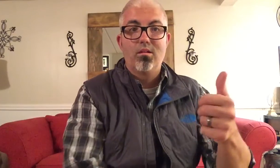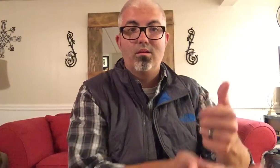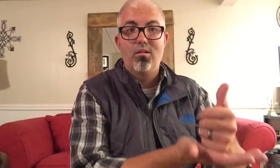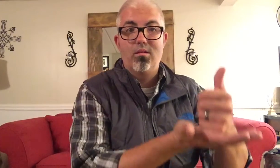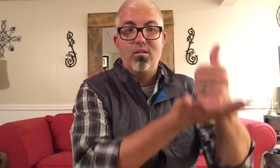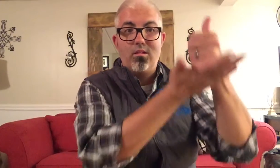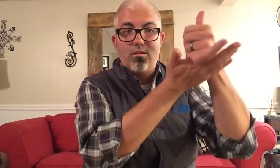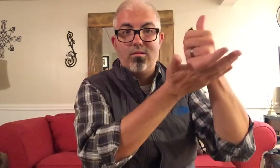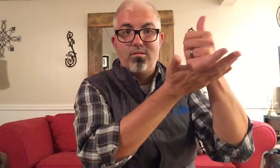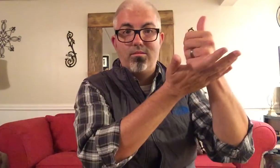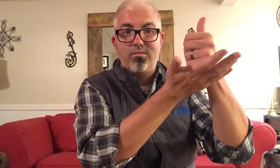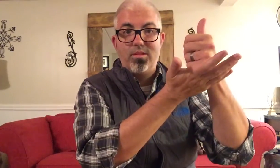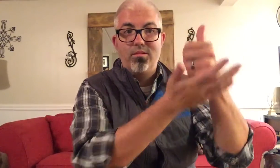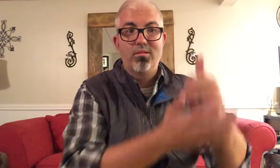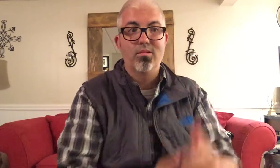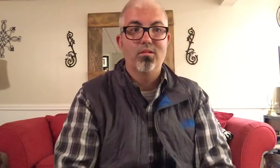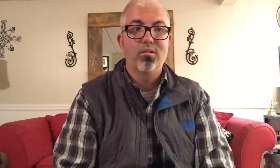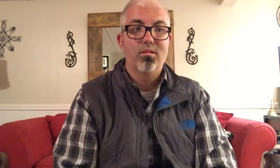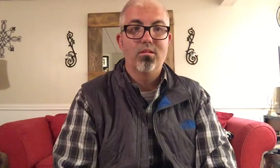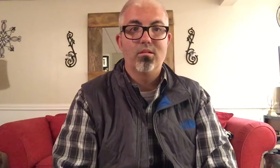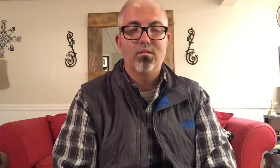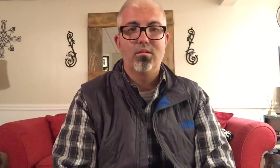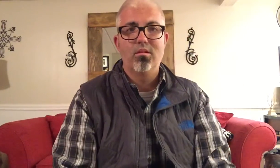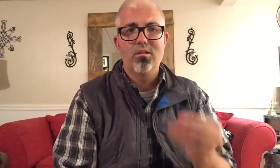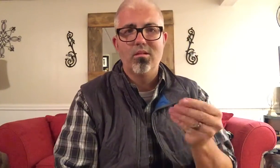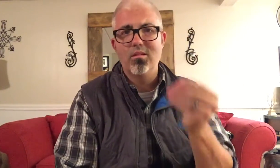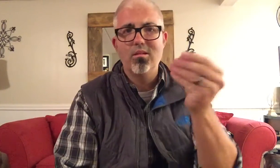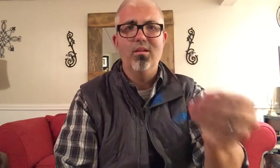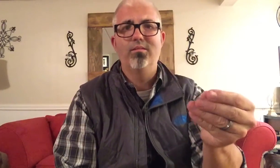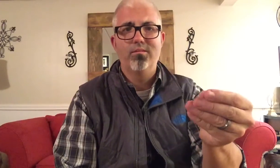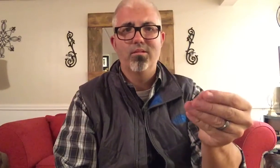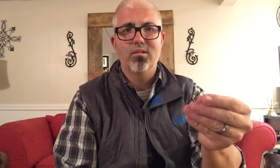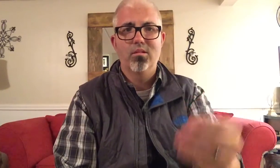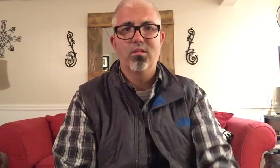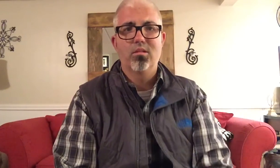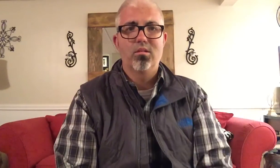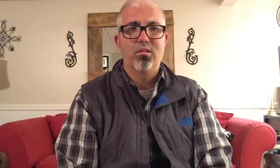HELP GIVE